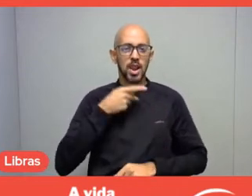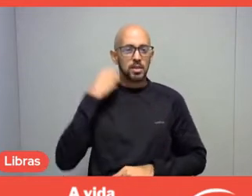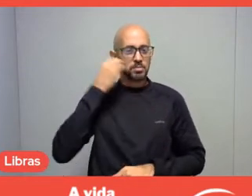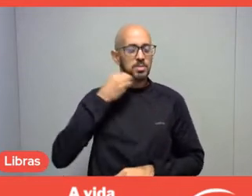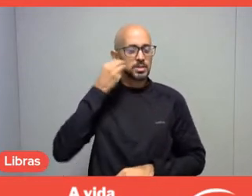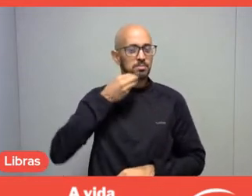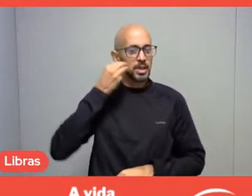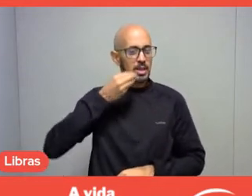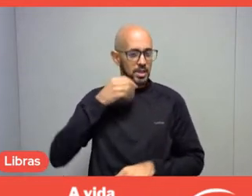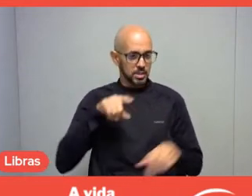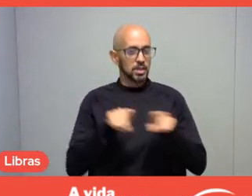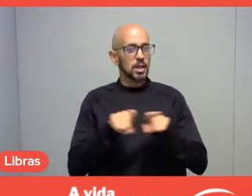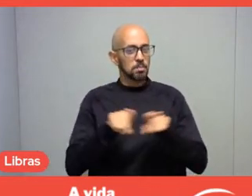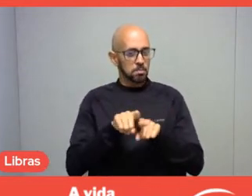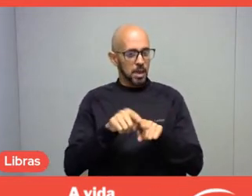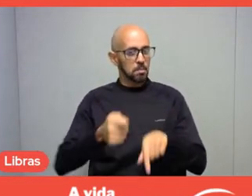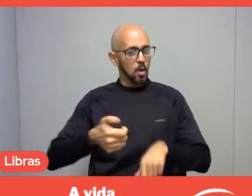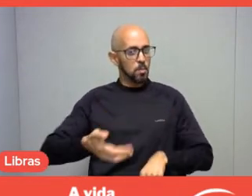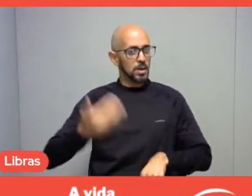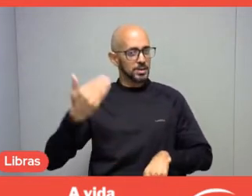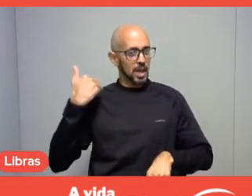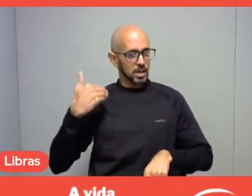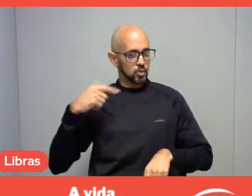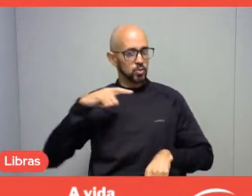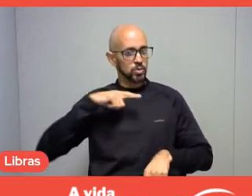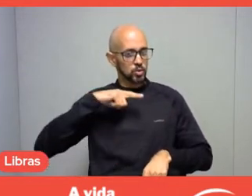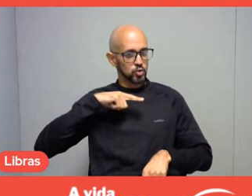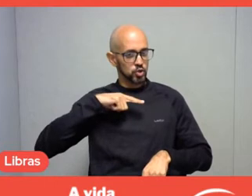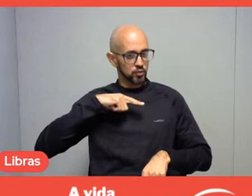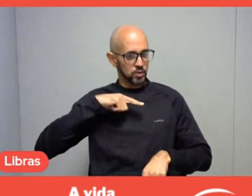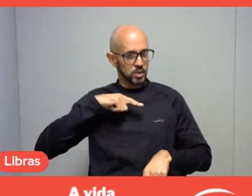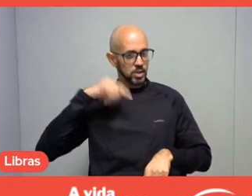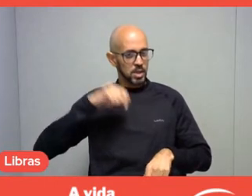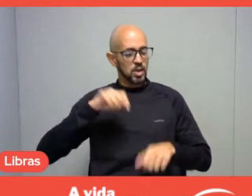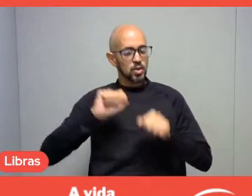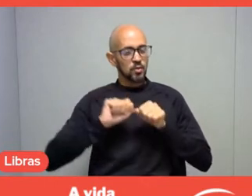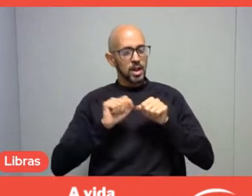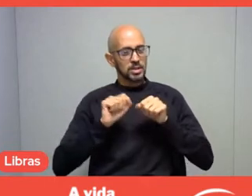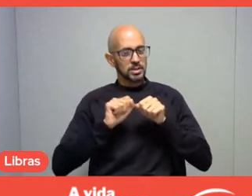I am producing for Sesc São Paulo for the Nucleus of Social Tourism,